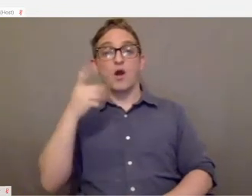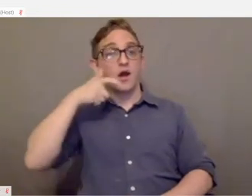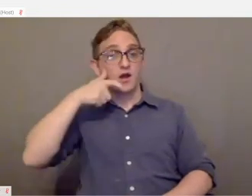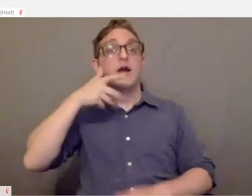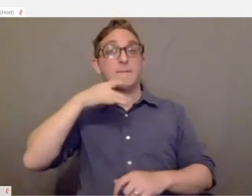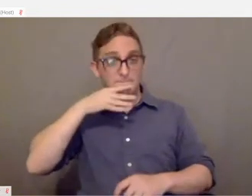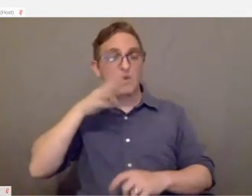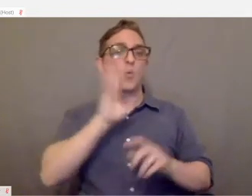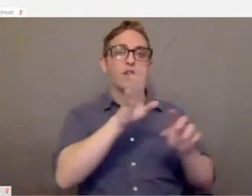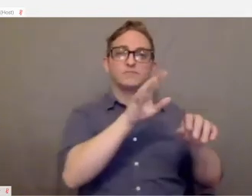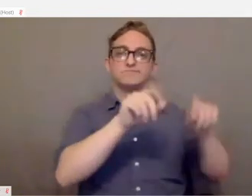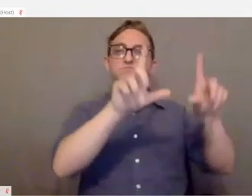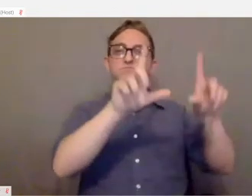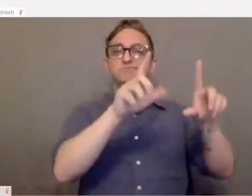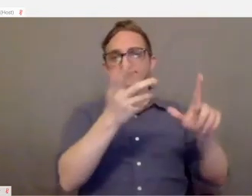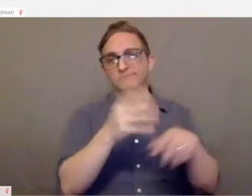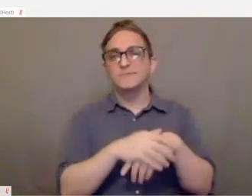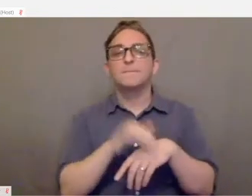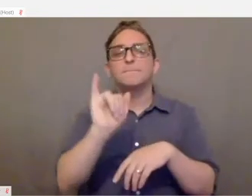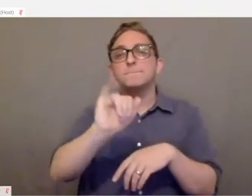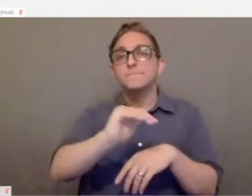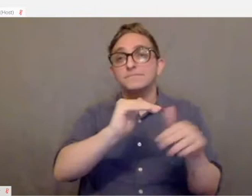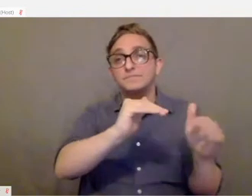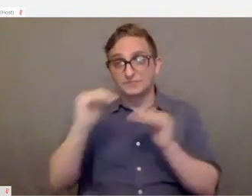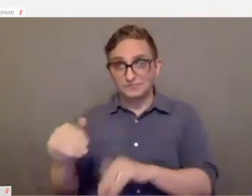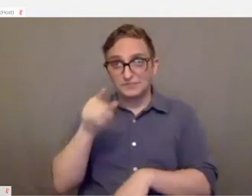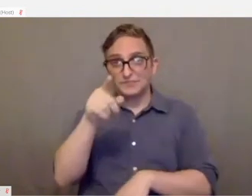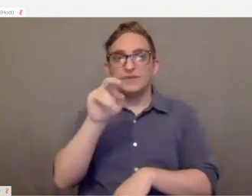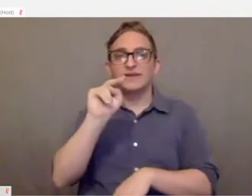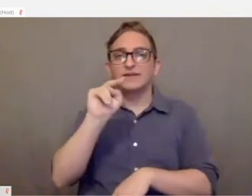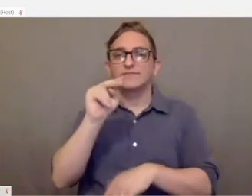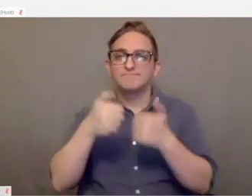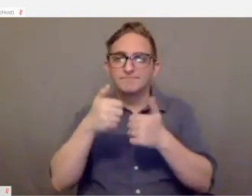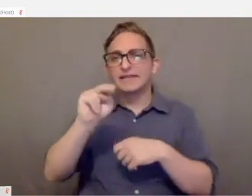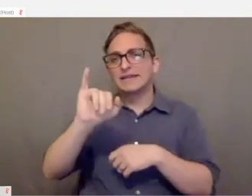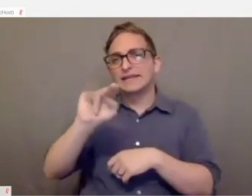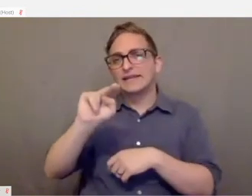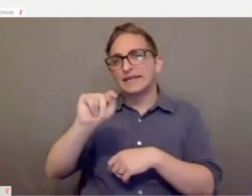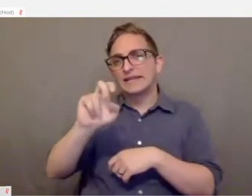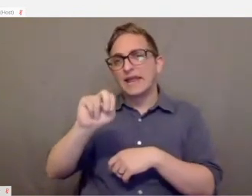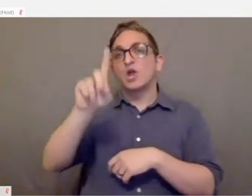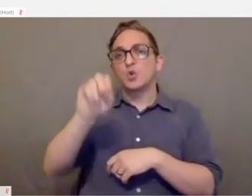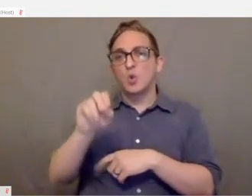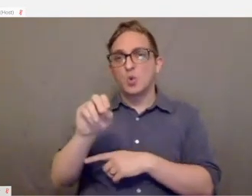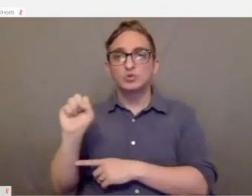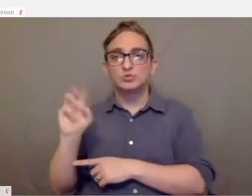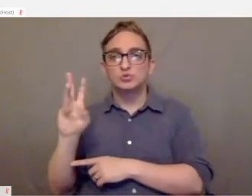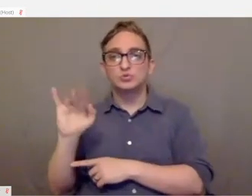Moving on to the Nintendo switch. Unfortunately while Nintendo opened up the world of gaming through many people with the